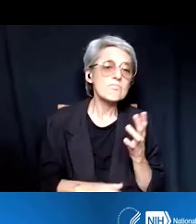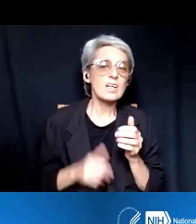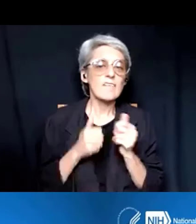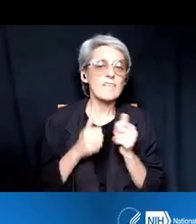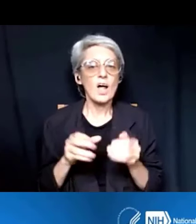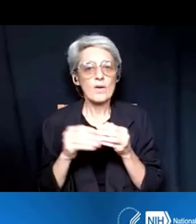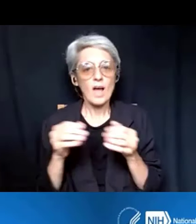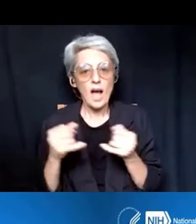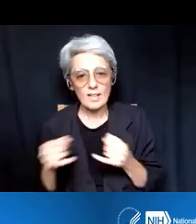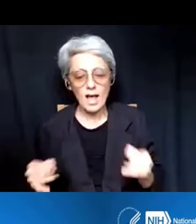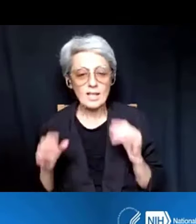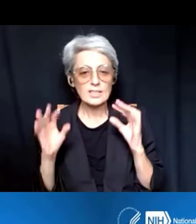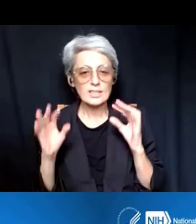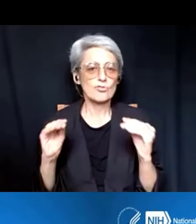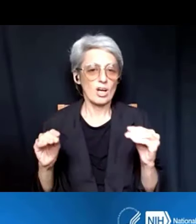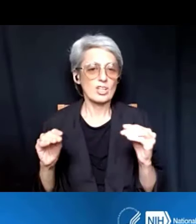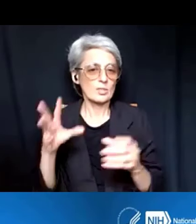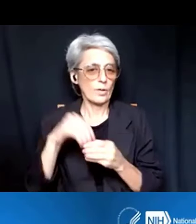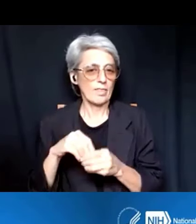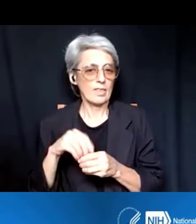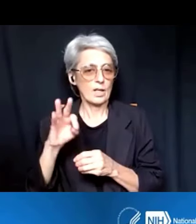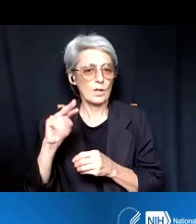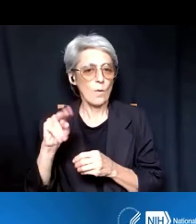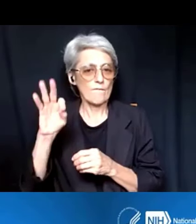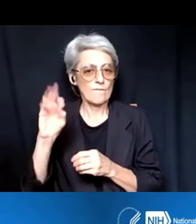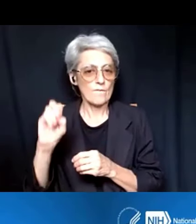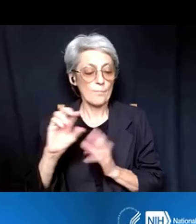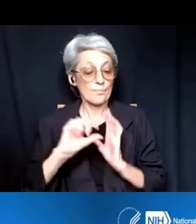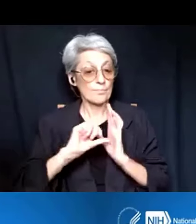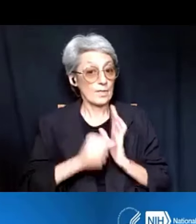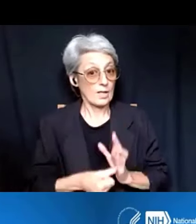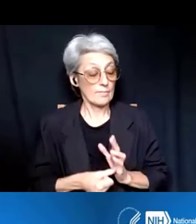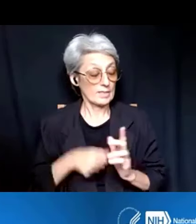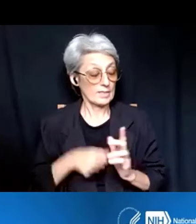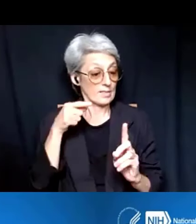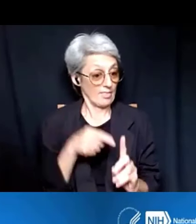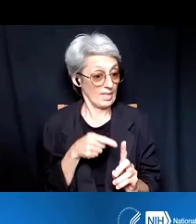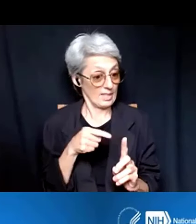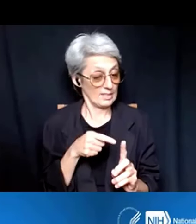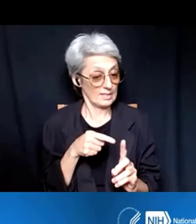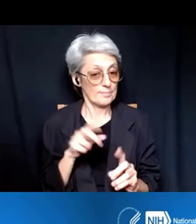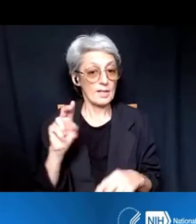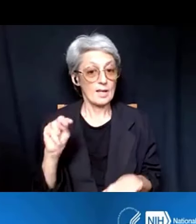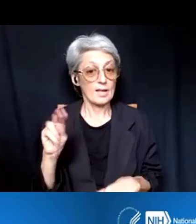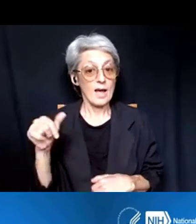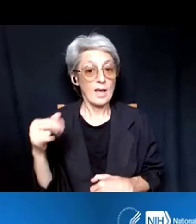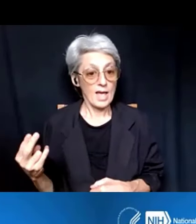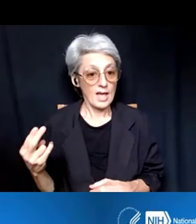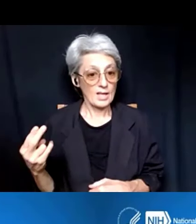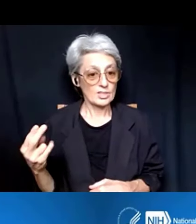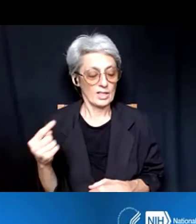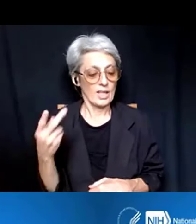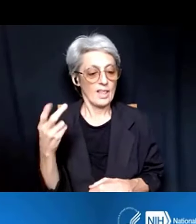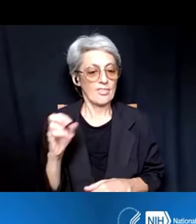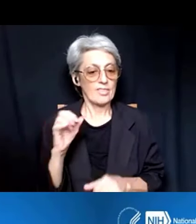Again, a point I want to reiterate here is that NIH is the Institutes of Health,